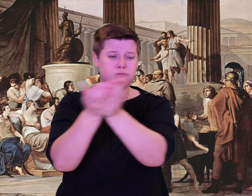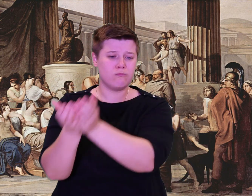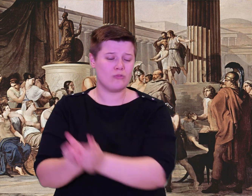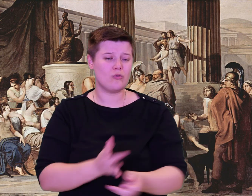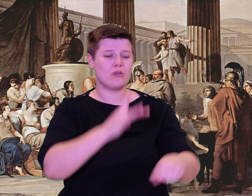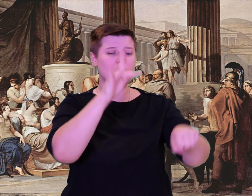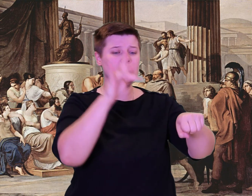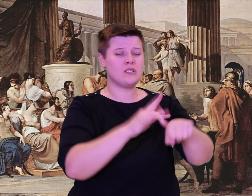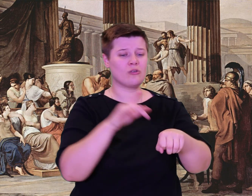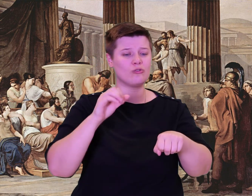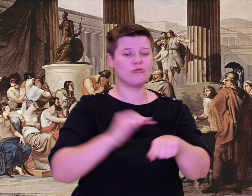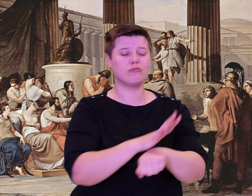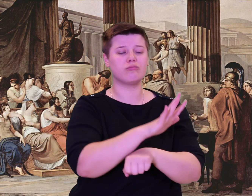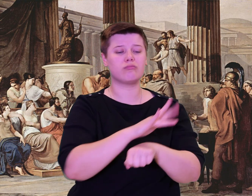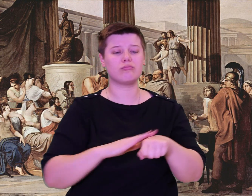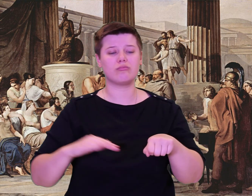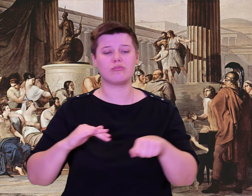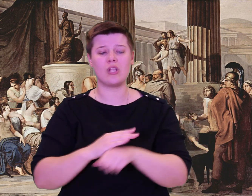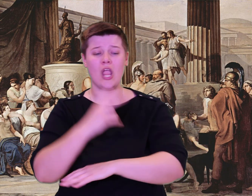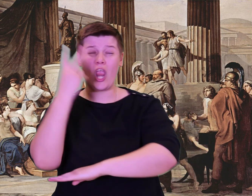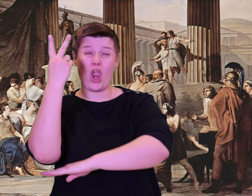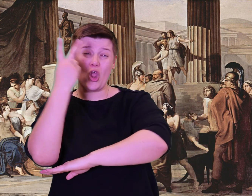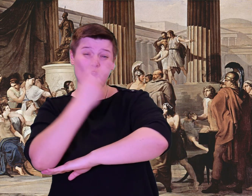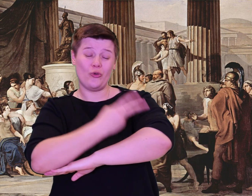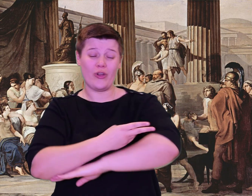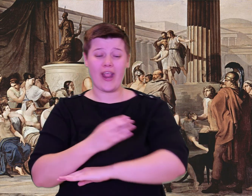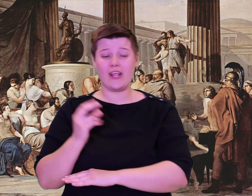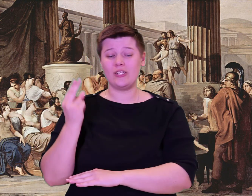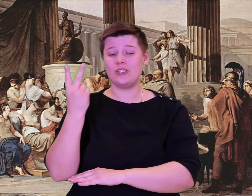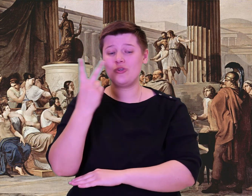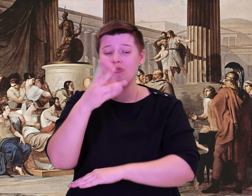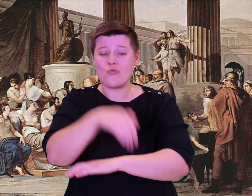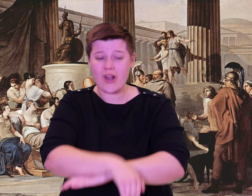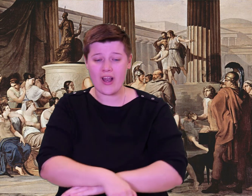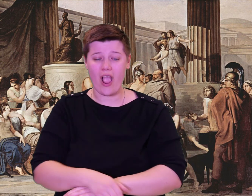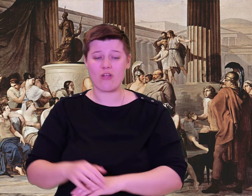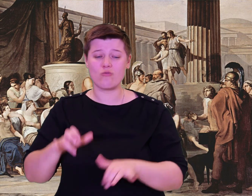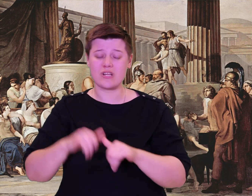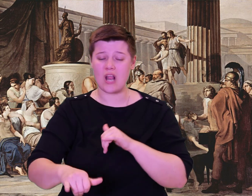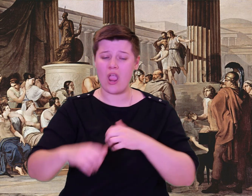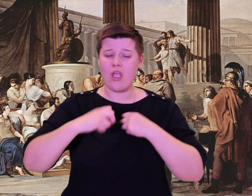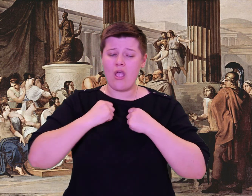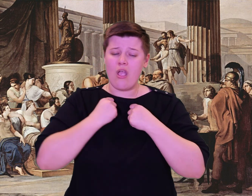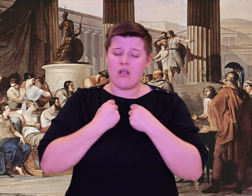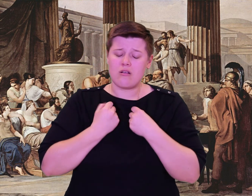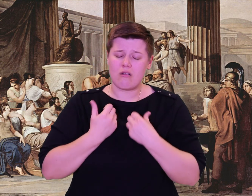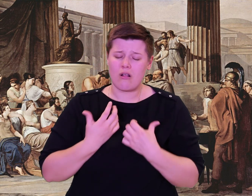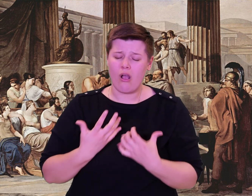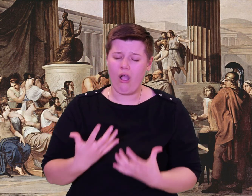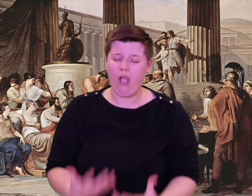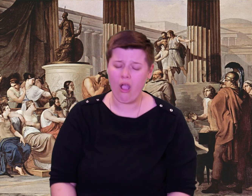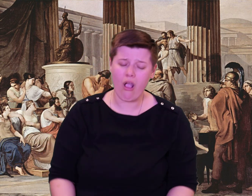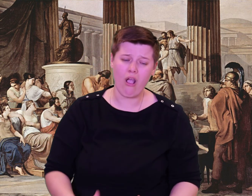Night fell from heavens and seized us, and our ships keeled over.